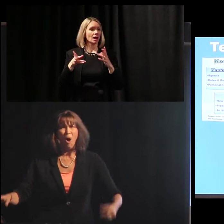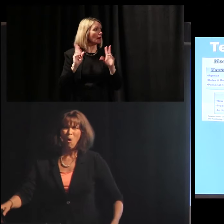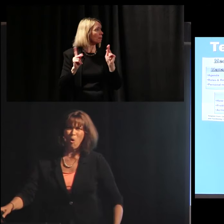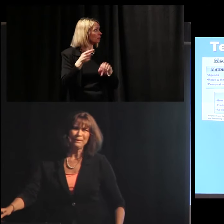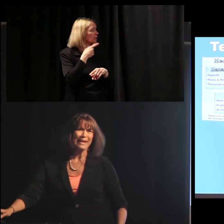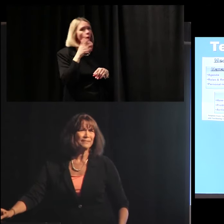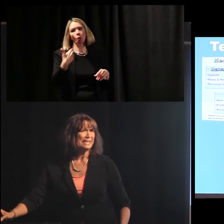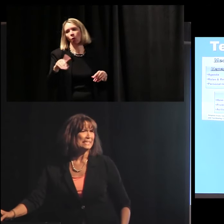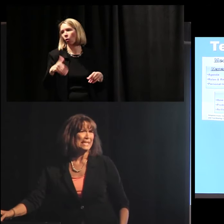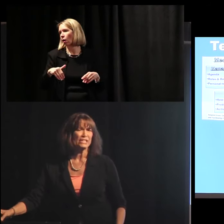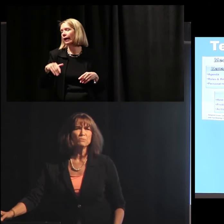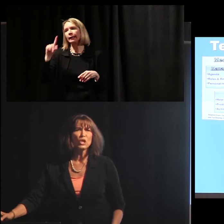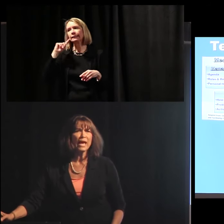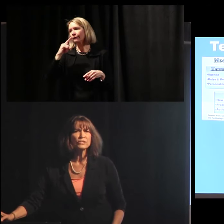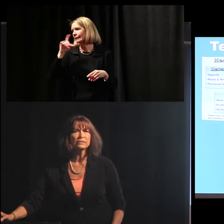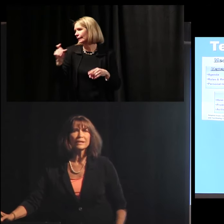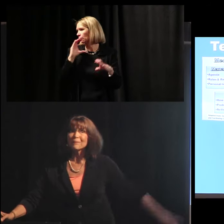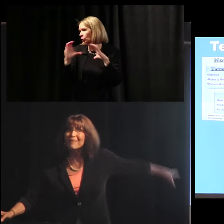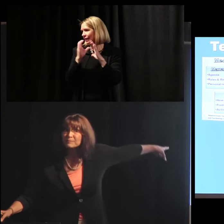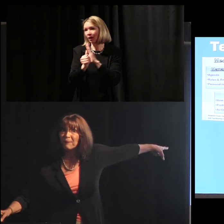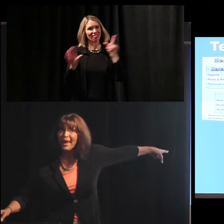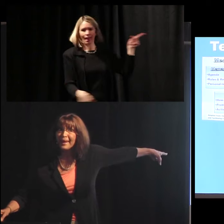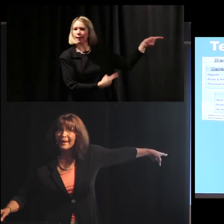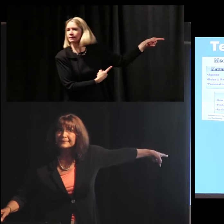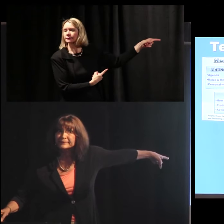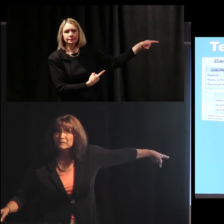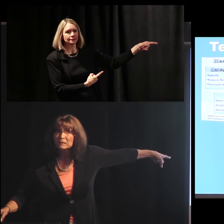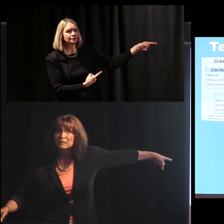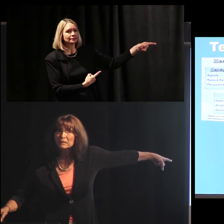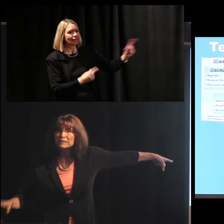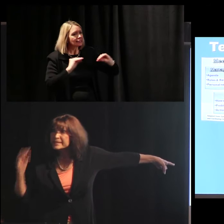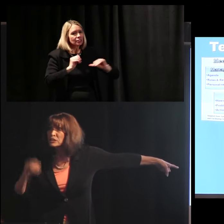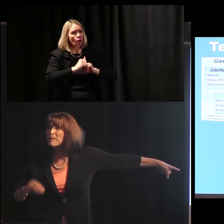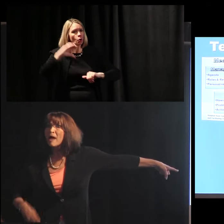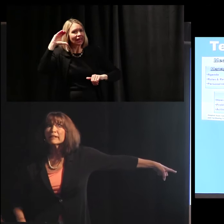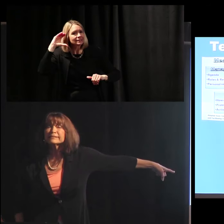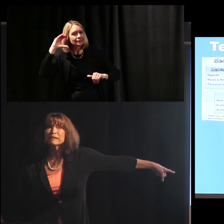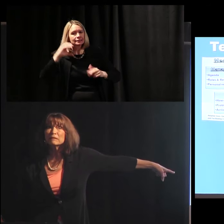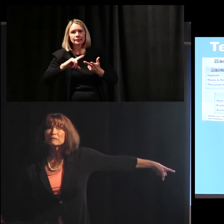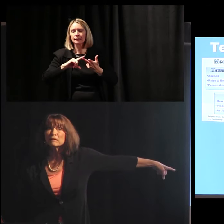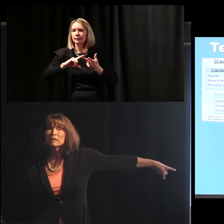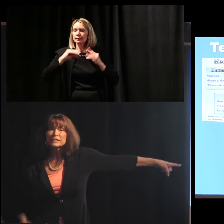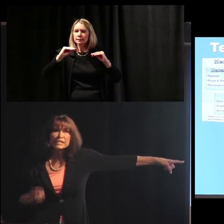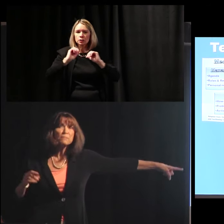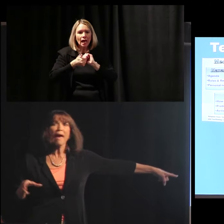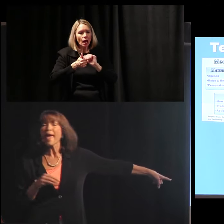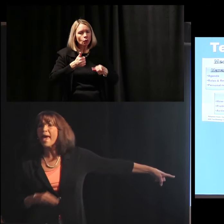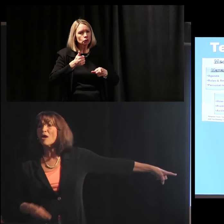“Oh, but deaf kids need communication skills.” That's what that is. Teach them how to listen, teach them how to add on